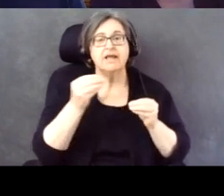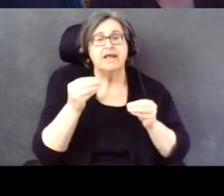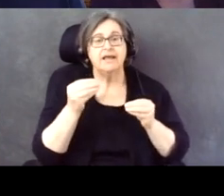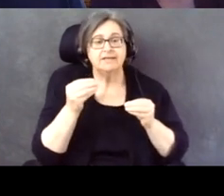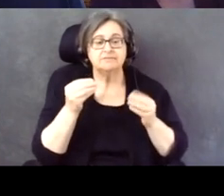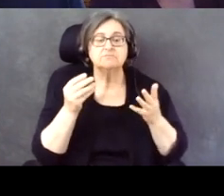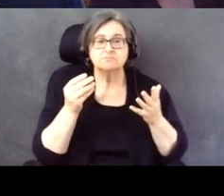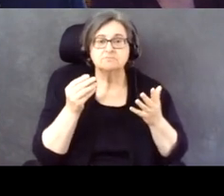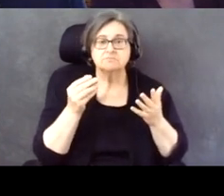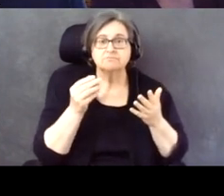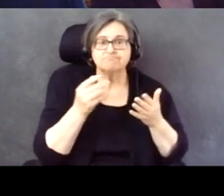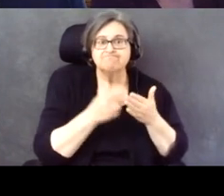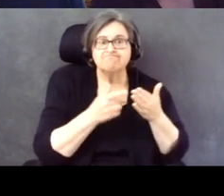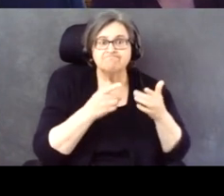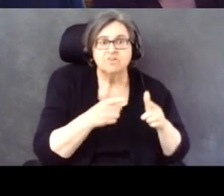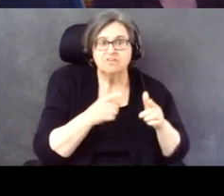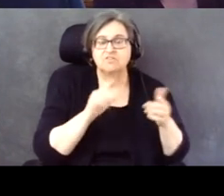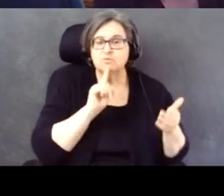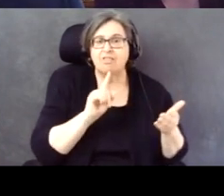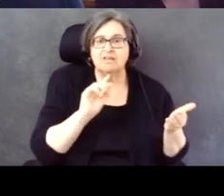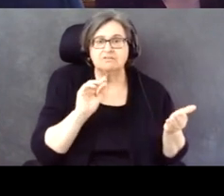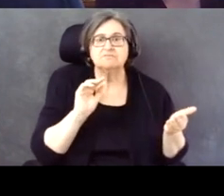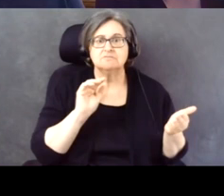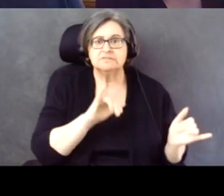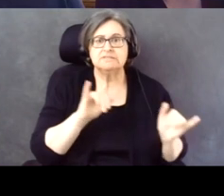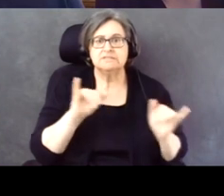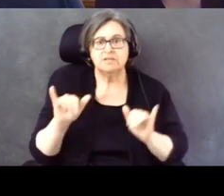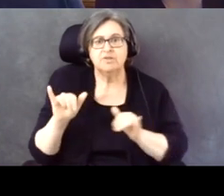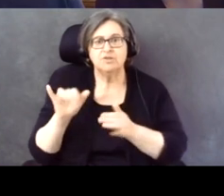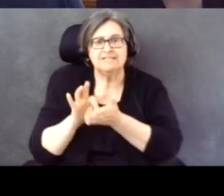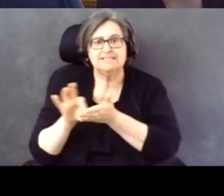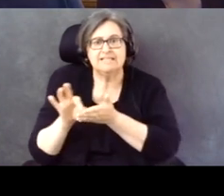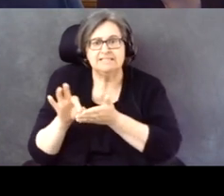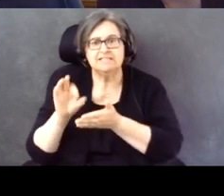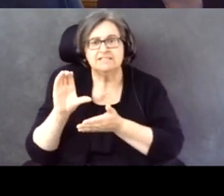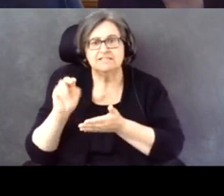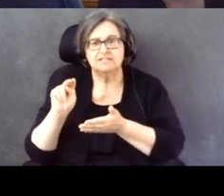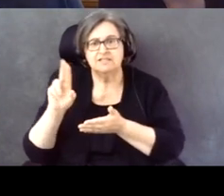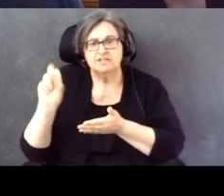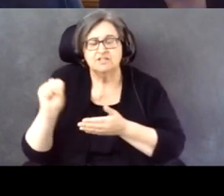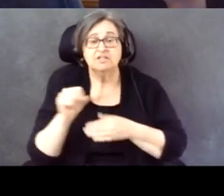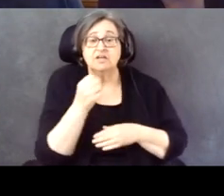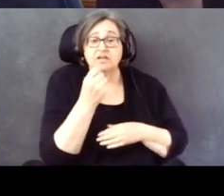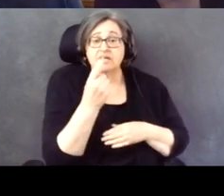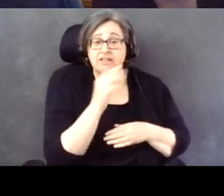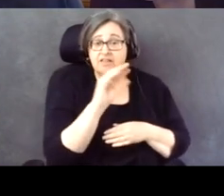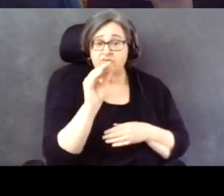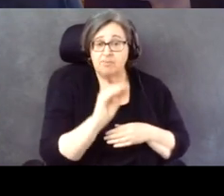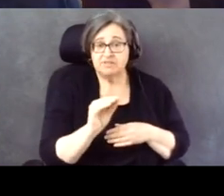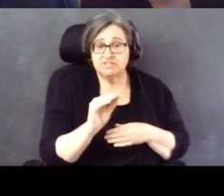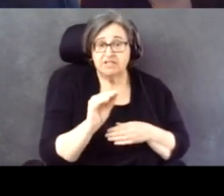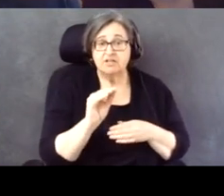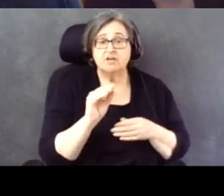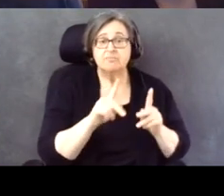In addition, the EAC survey found that 1 in 9, 11% of voters with disabilities in 2020